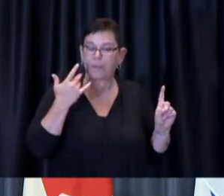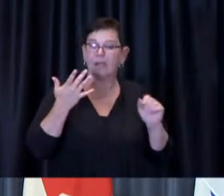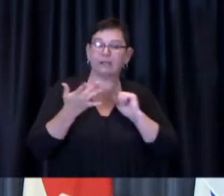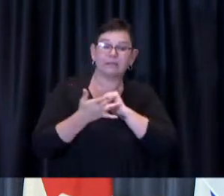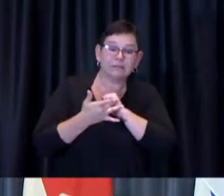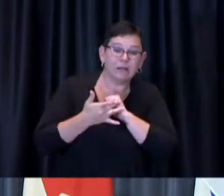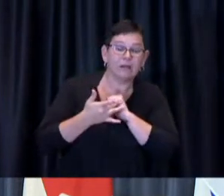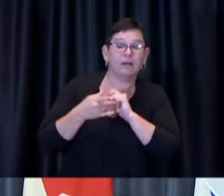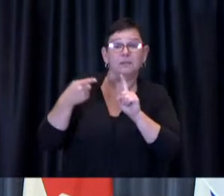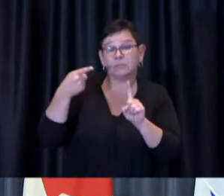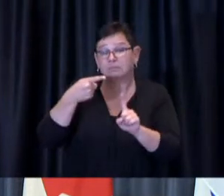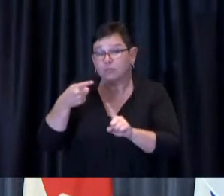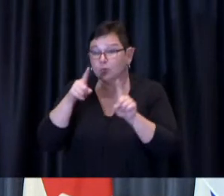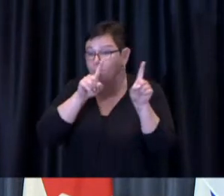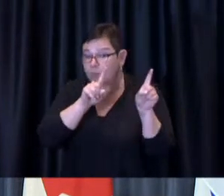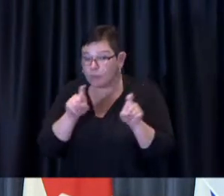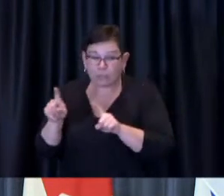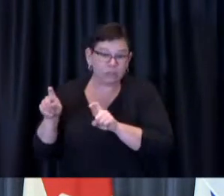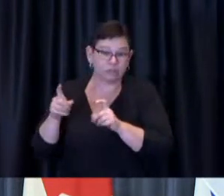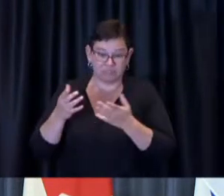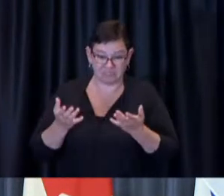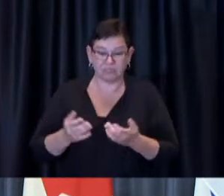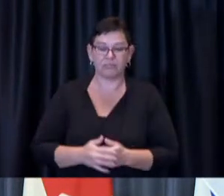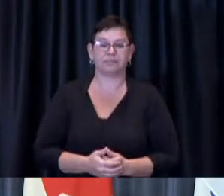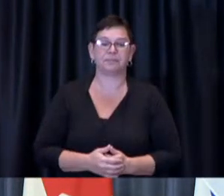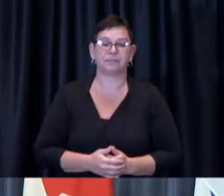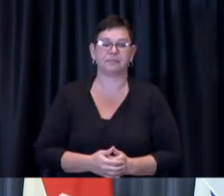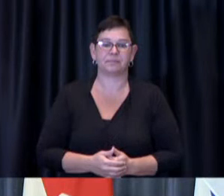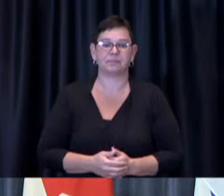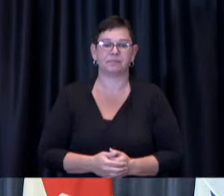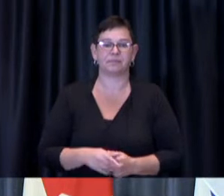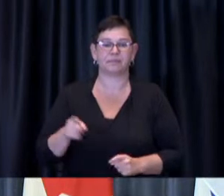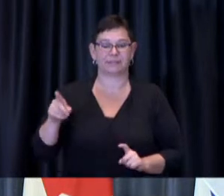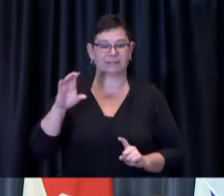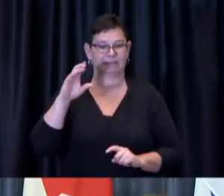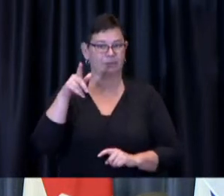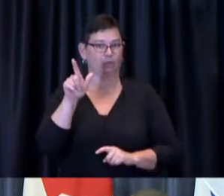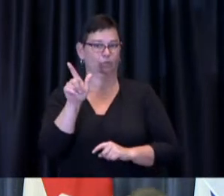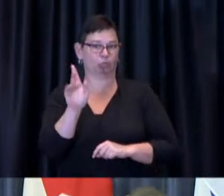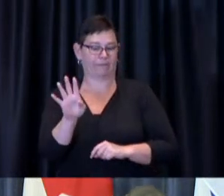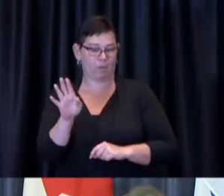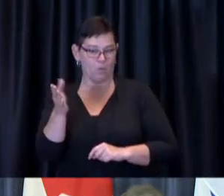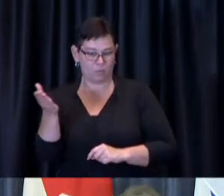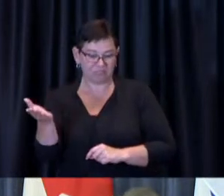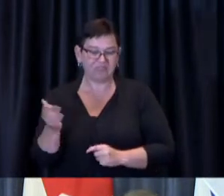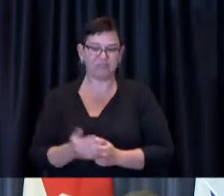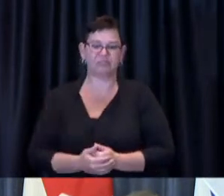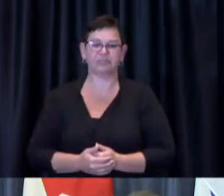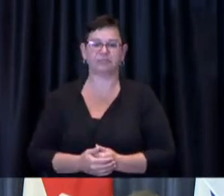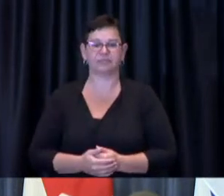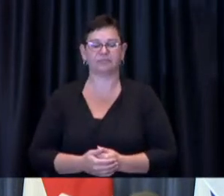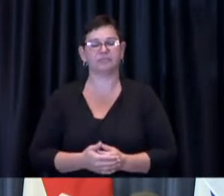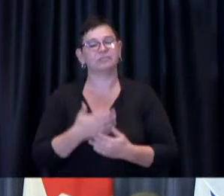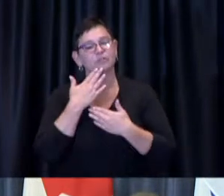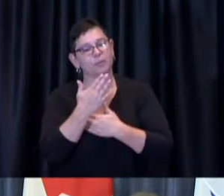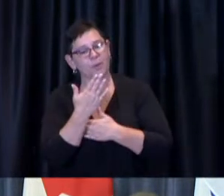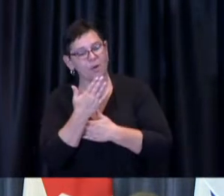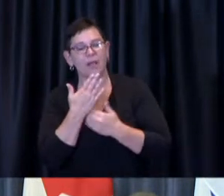First up we have lena latifah from cp24 good morning and thanks so much for taking my call my